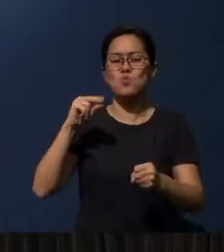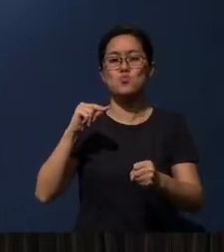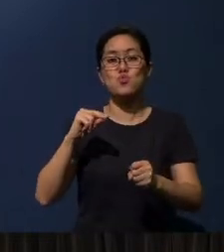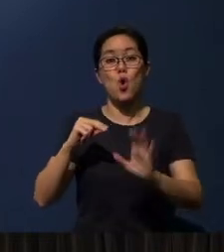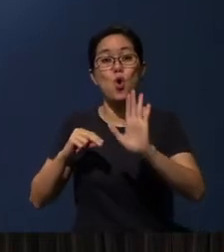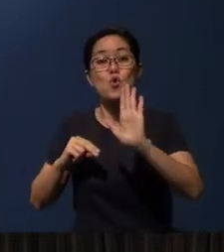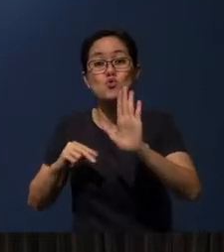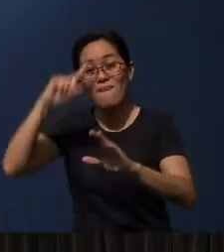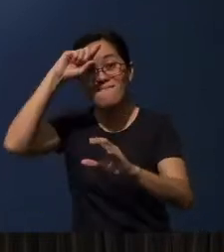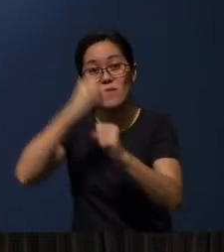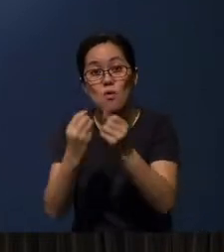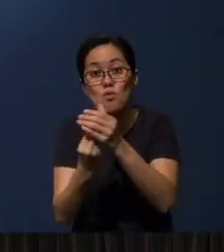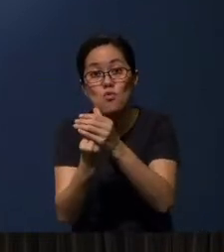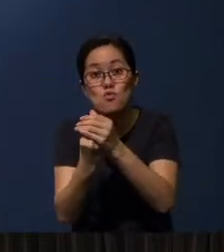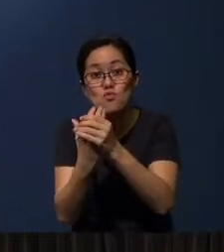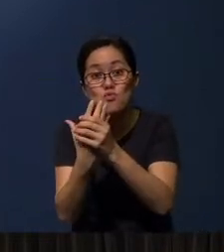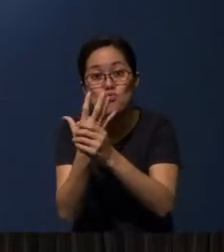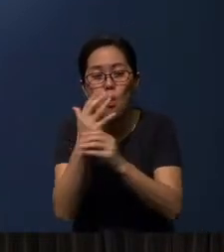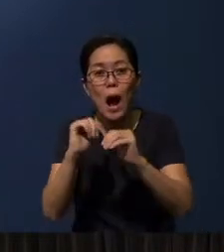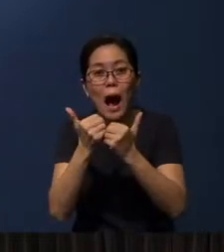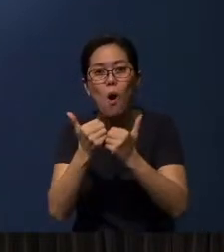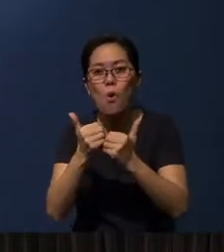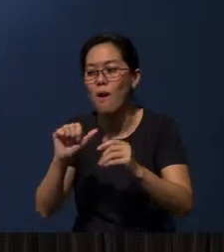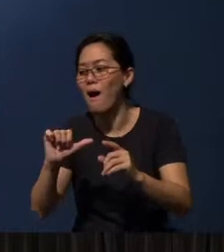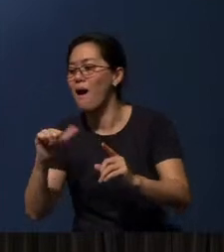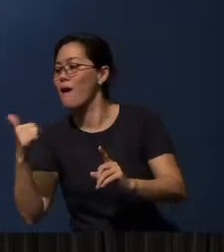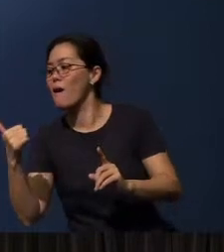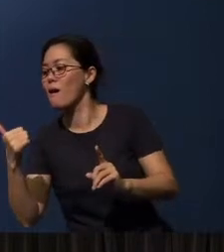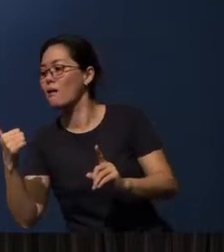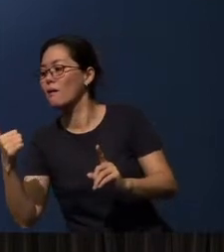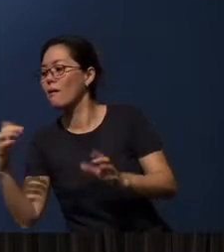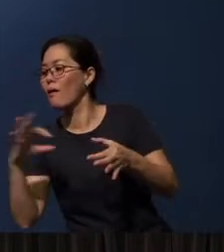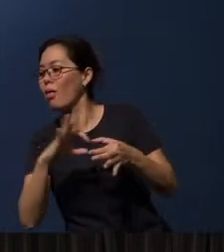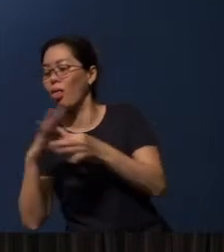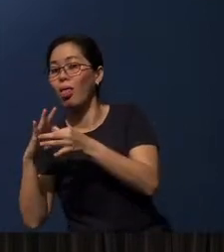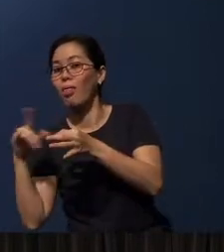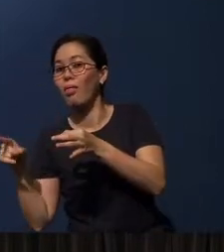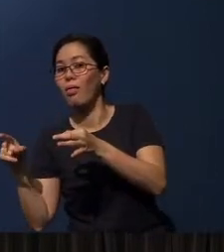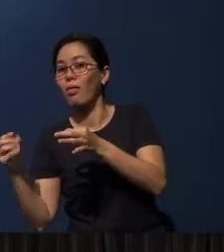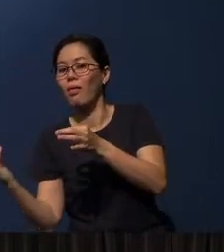Your faith is persuaded only in relation to your growth,